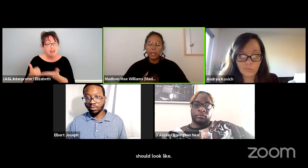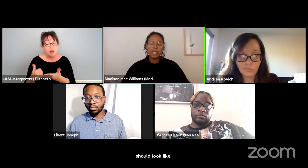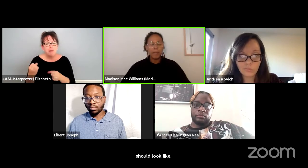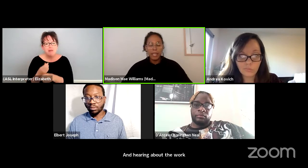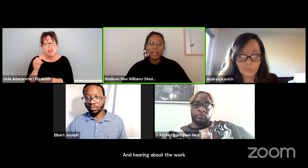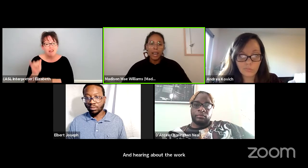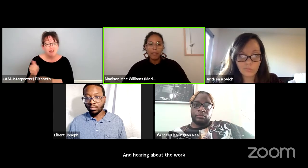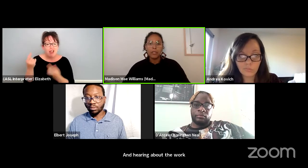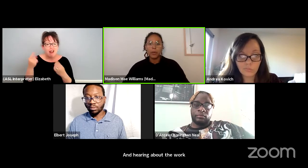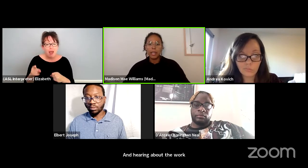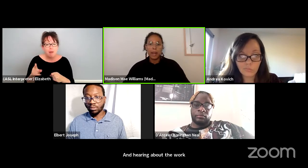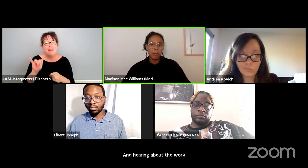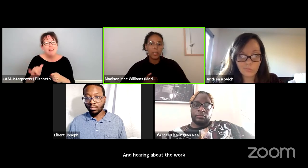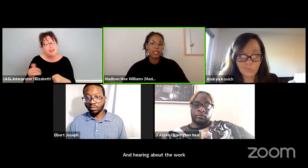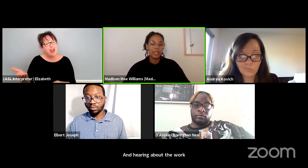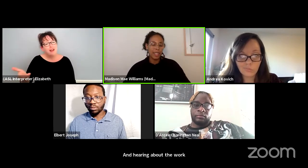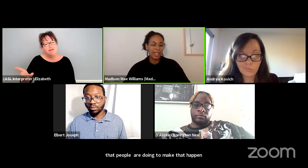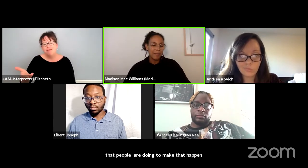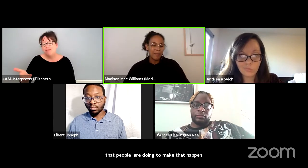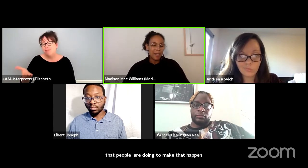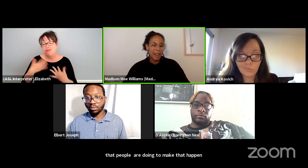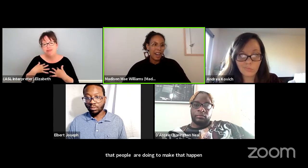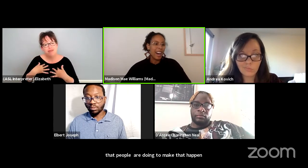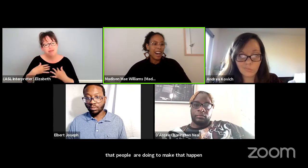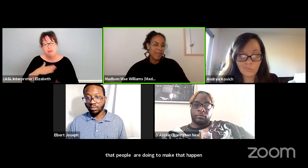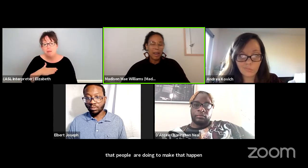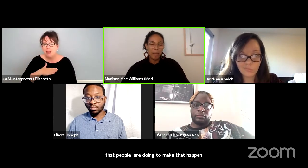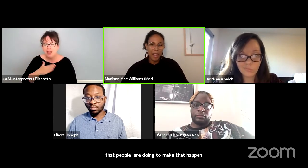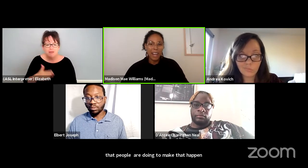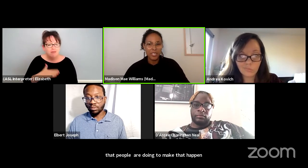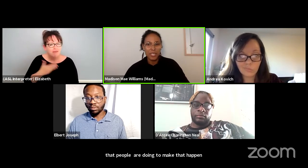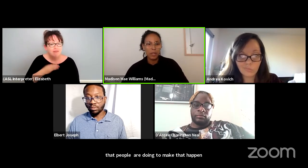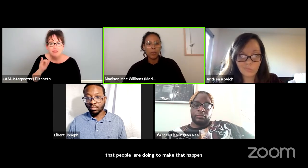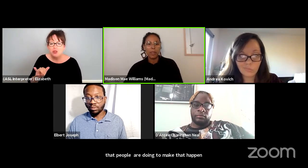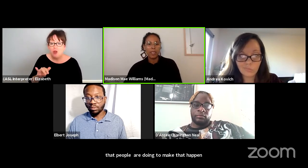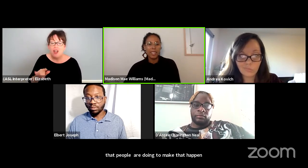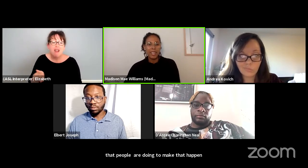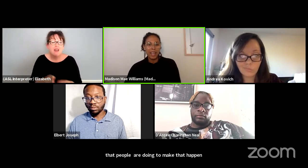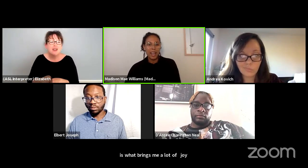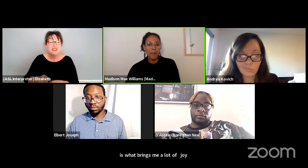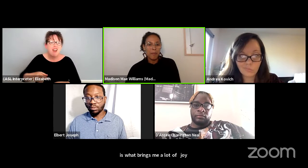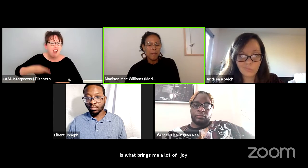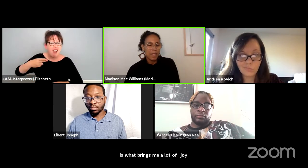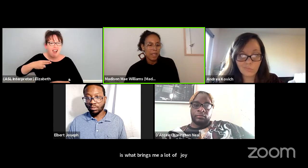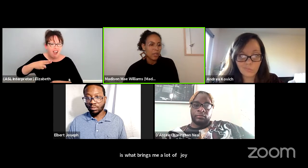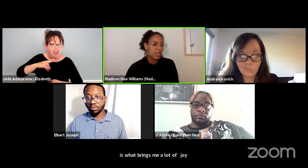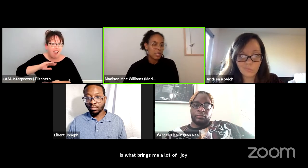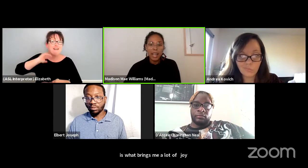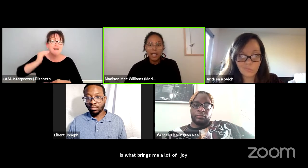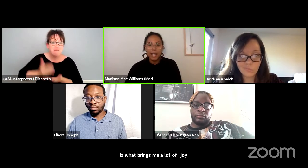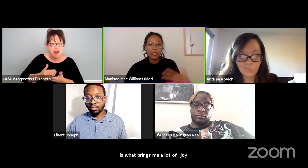brings me a lot of joy and brings like a high amount of passion to the work. And sort of just tying back